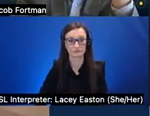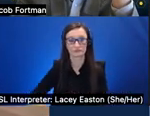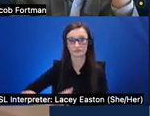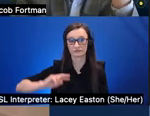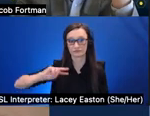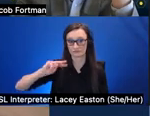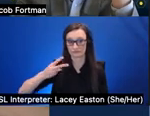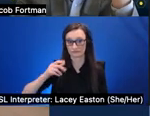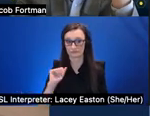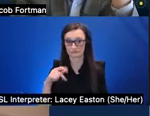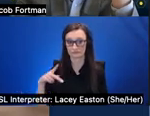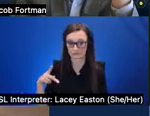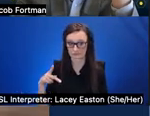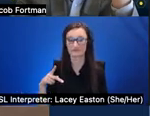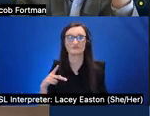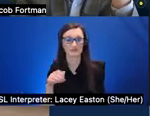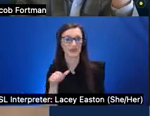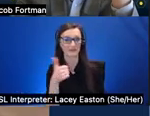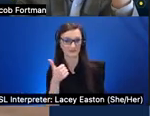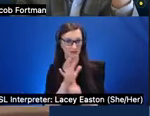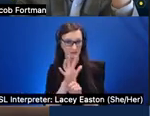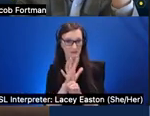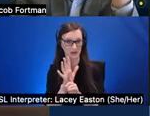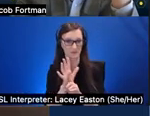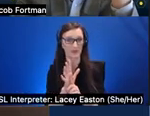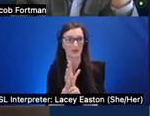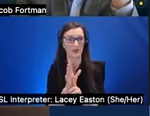kind of popular application where you know you will blow up a bunch of objects in front of the